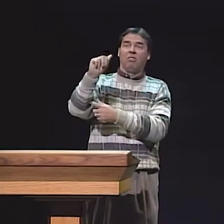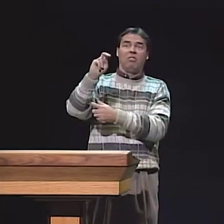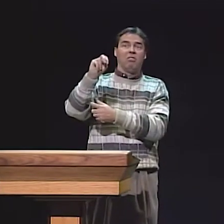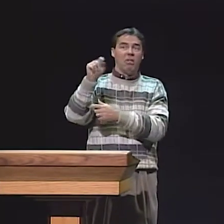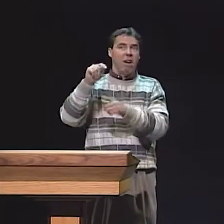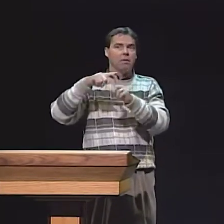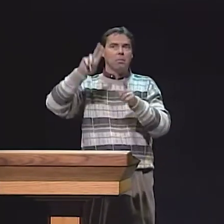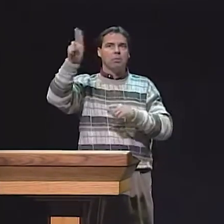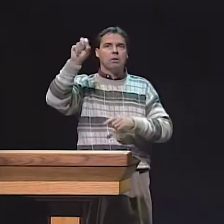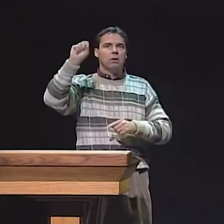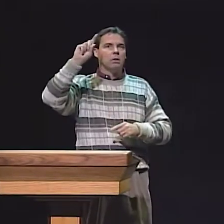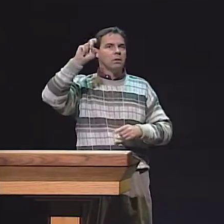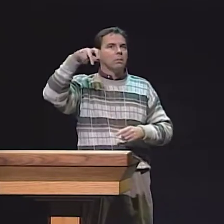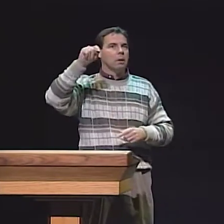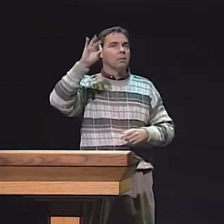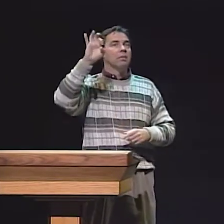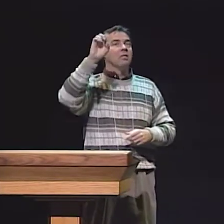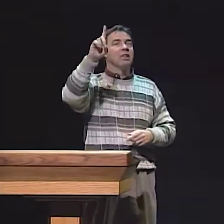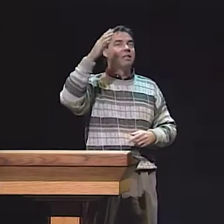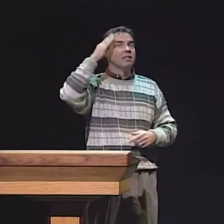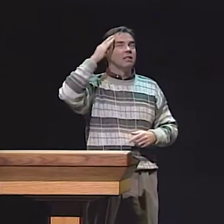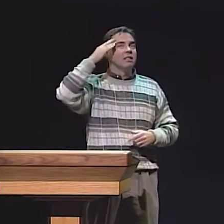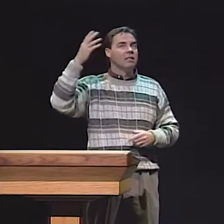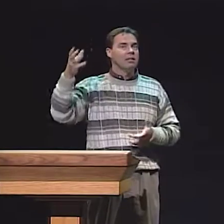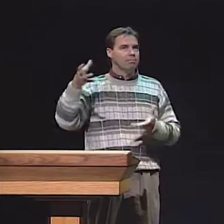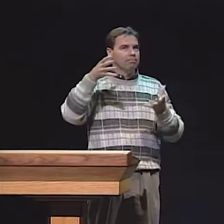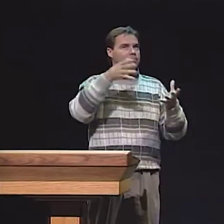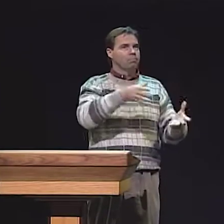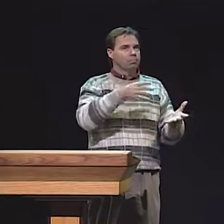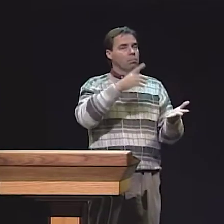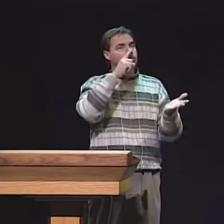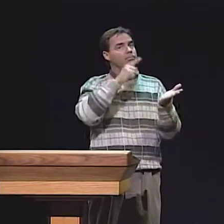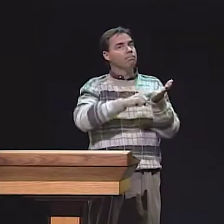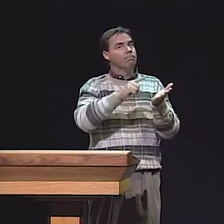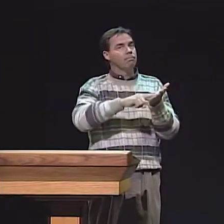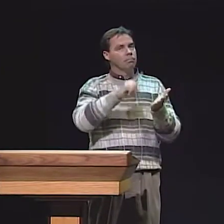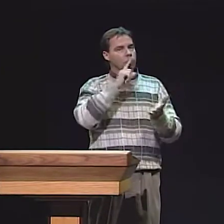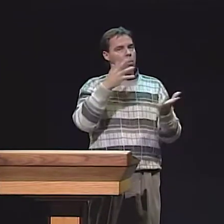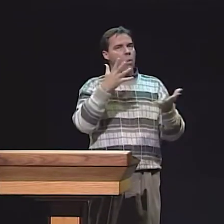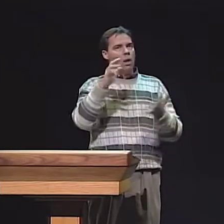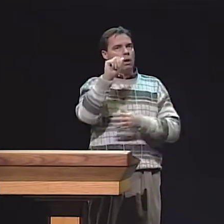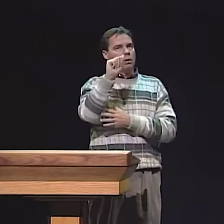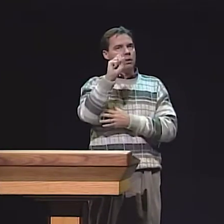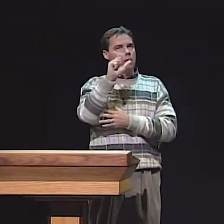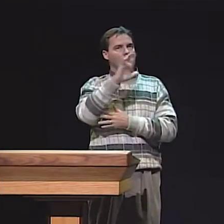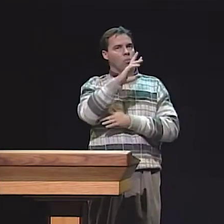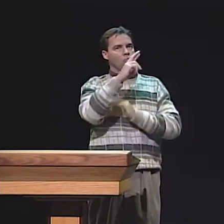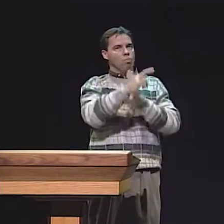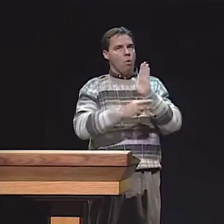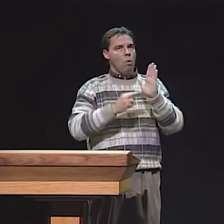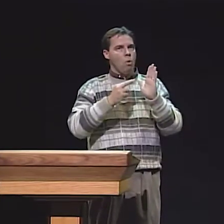THIS IS THE FIRST TIME THAT I'LL BE SHARING MY RESEARCH THAT I'VE DONE UNDER